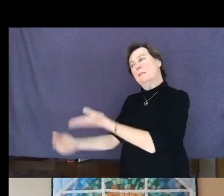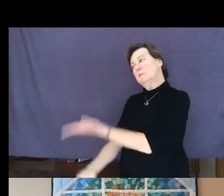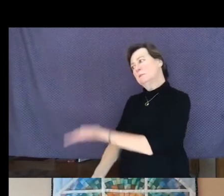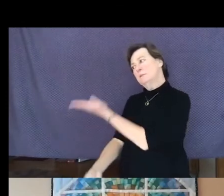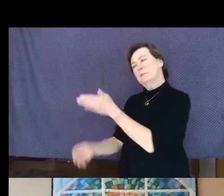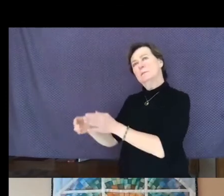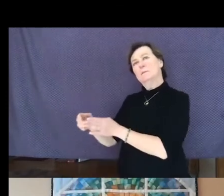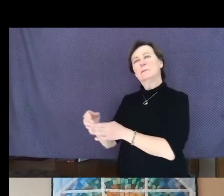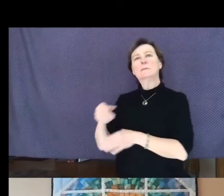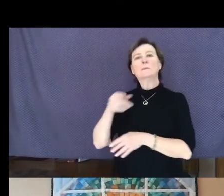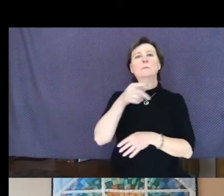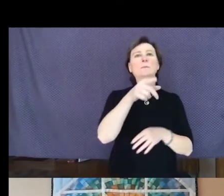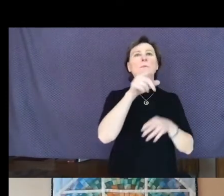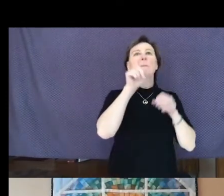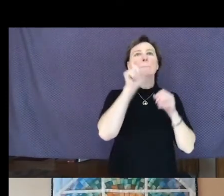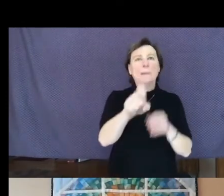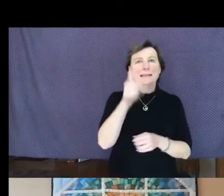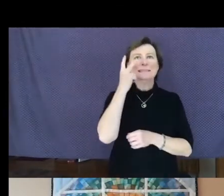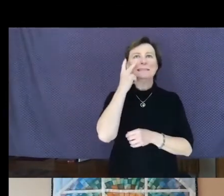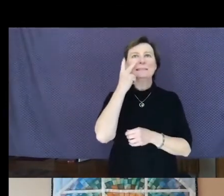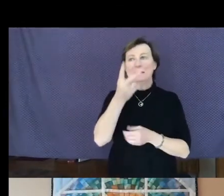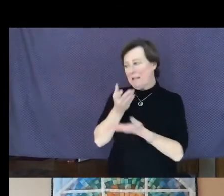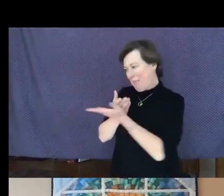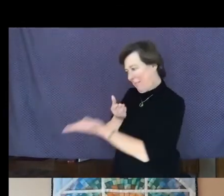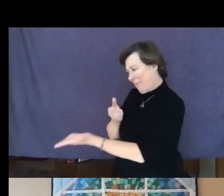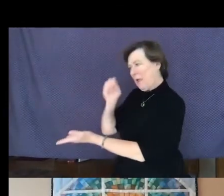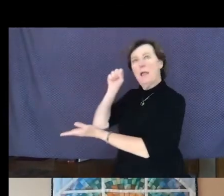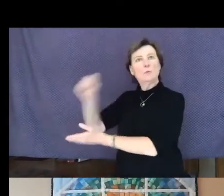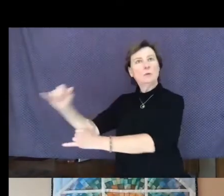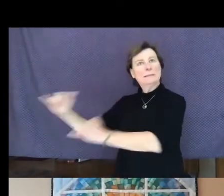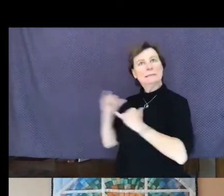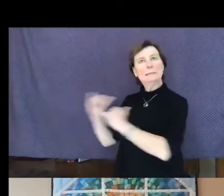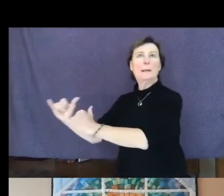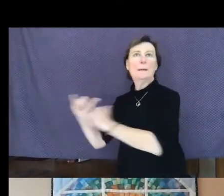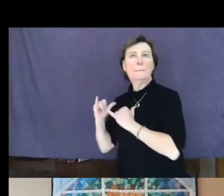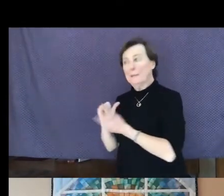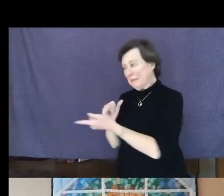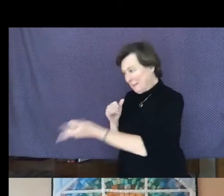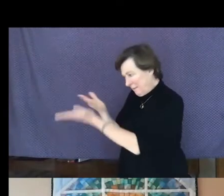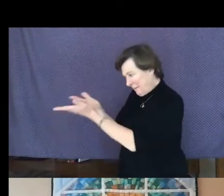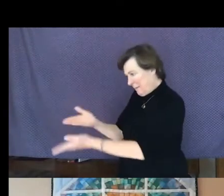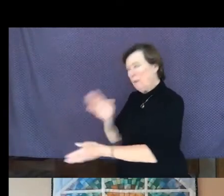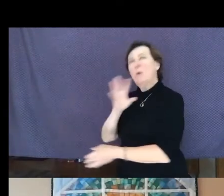could be you. He too was someone who journeyed through the